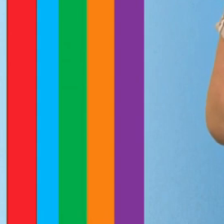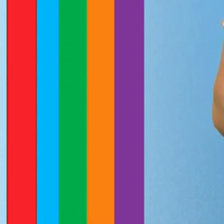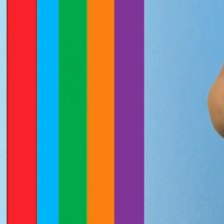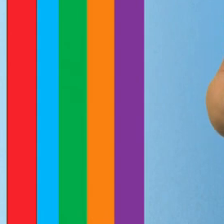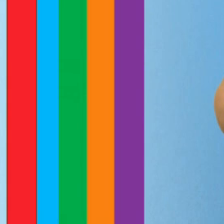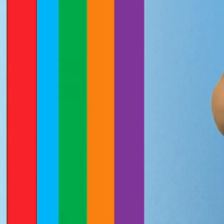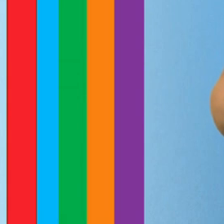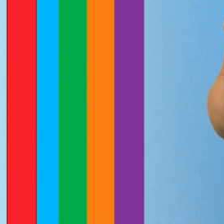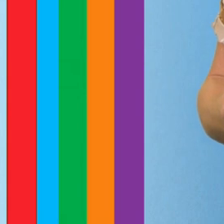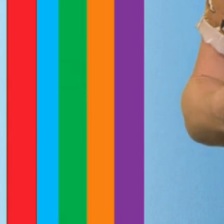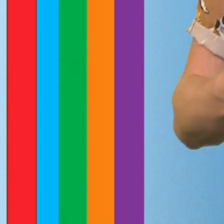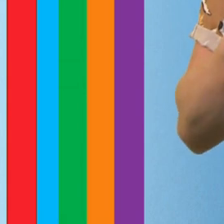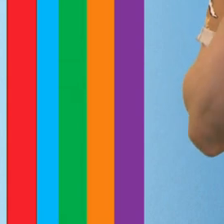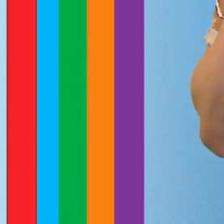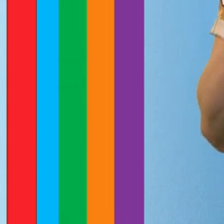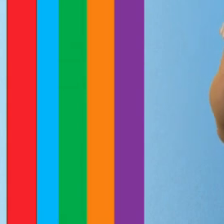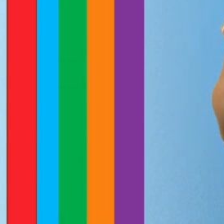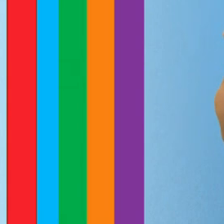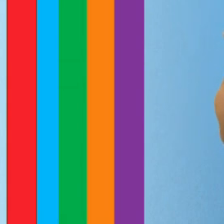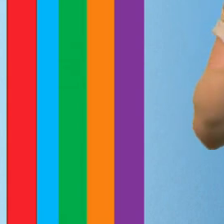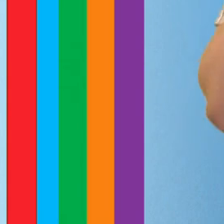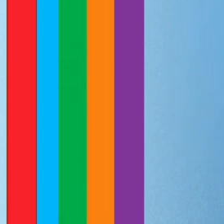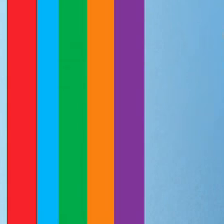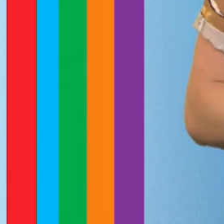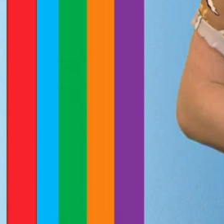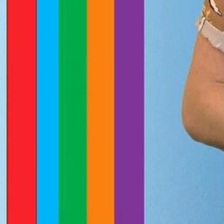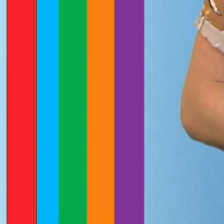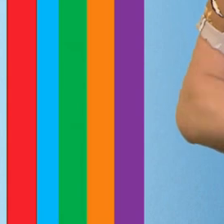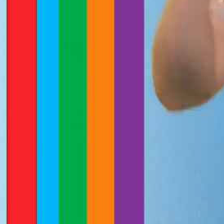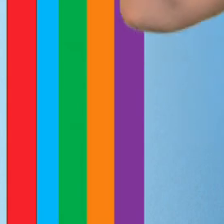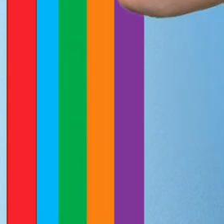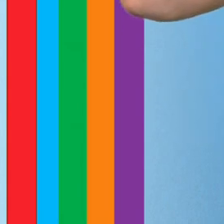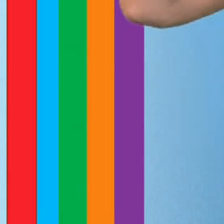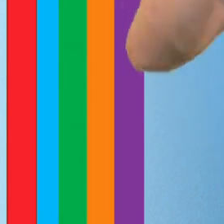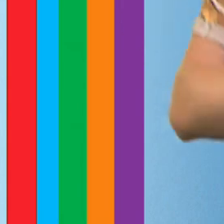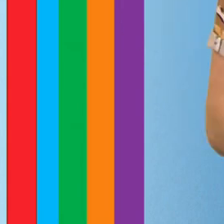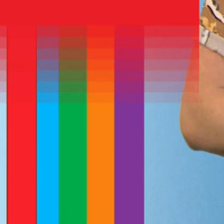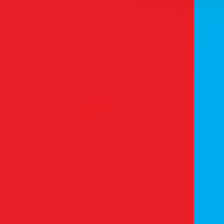This movement exercise is one that you will really enjoy, if you love to dance. Bye for now!